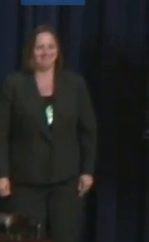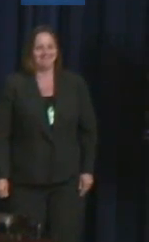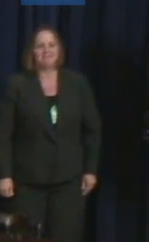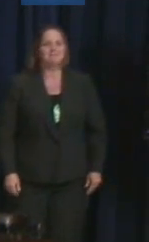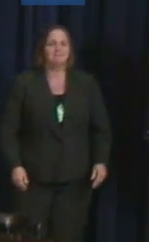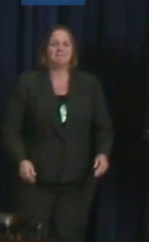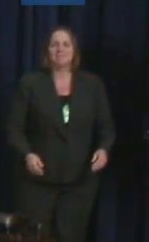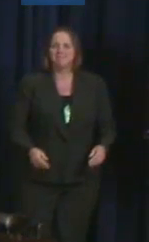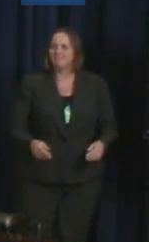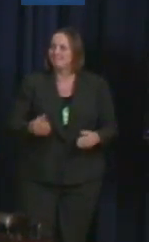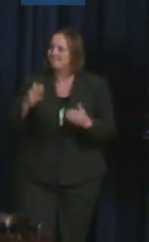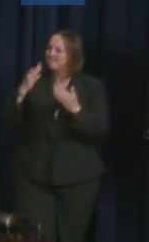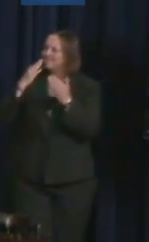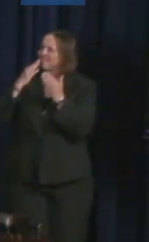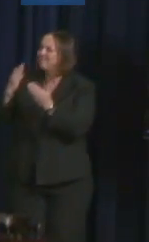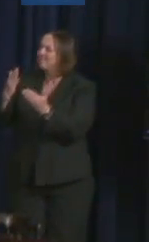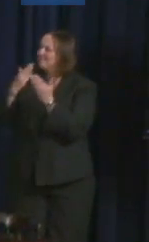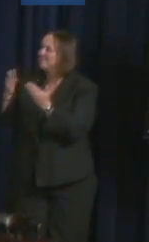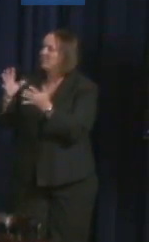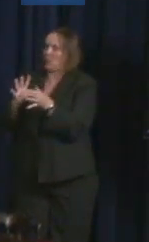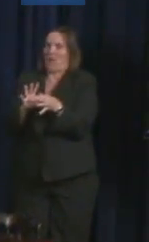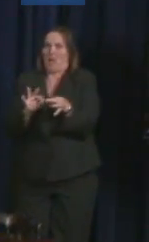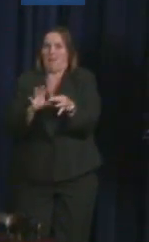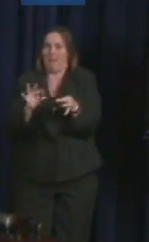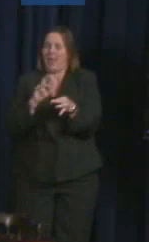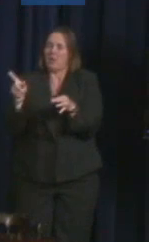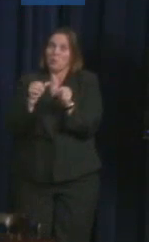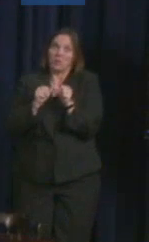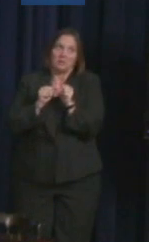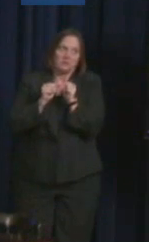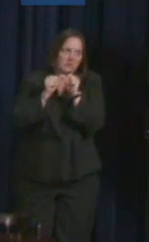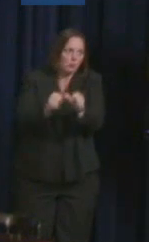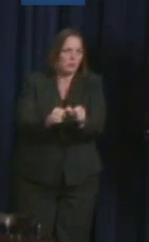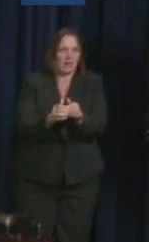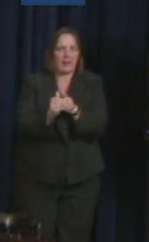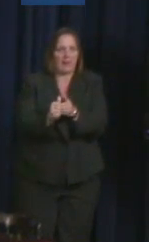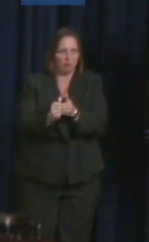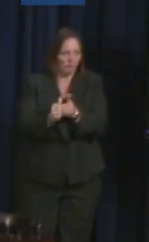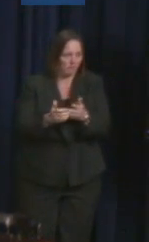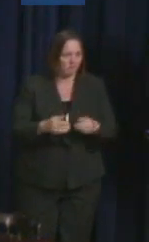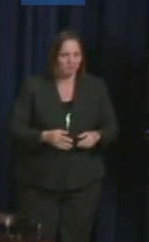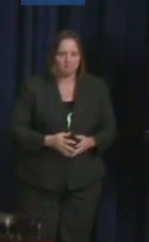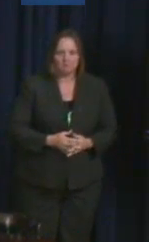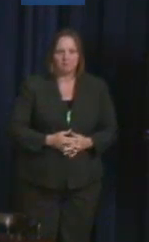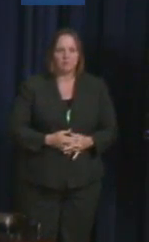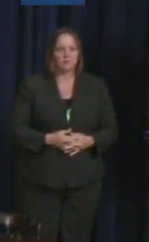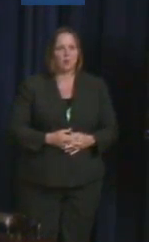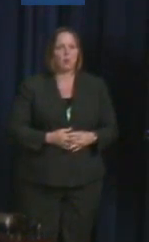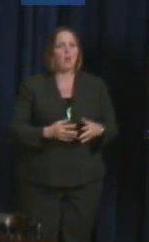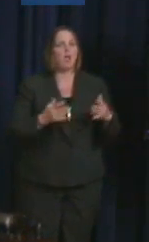Female Speaker: Thank you, Cecilia, for your remarks and for your continued leadership. So I'd now like to bring together the first panel of